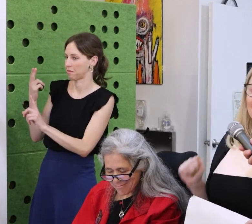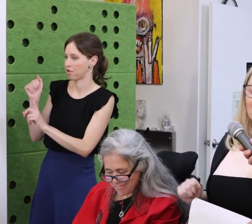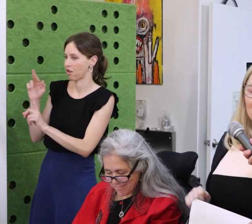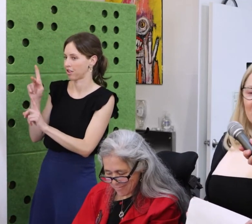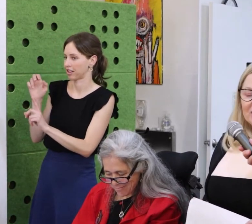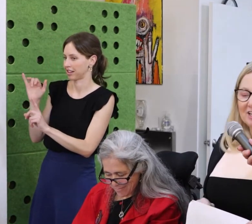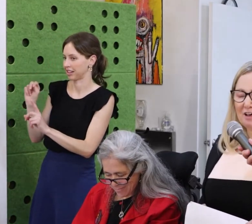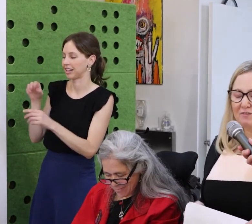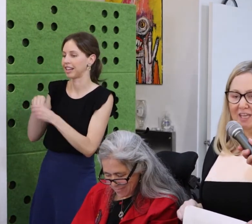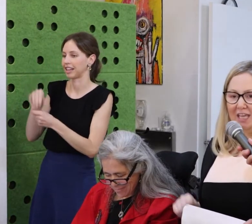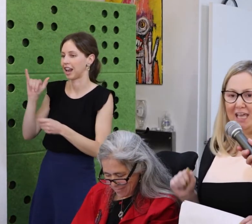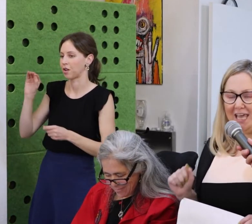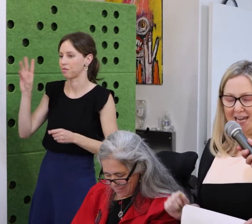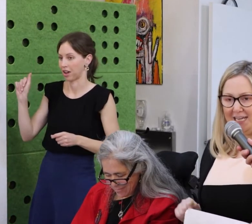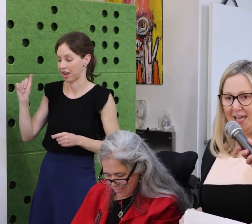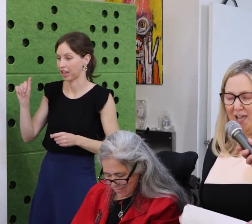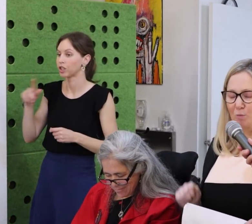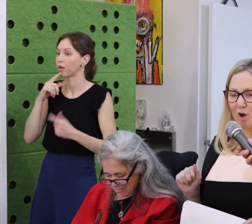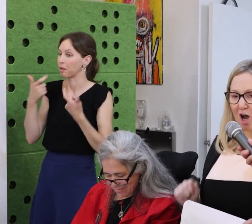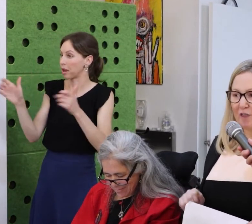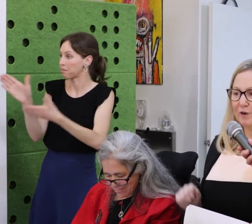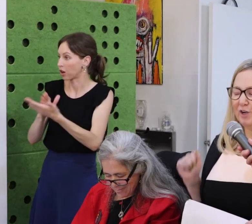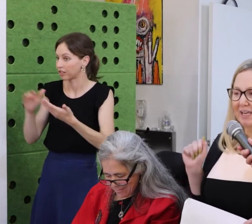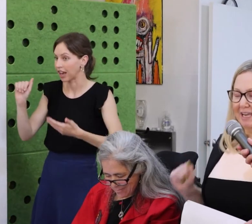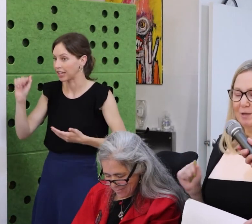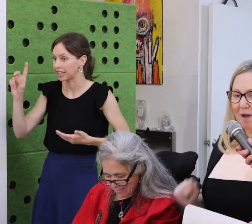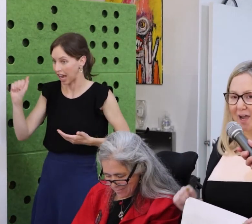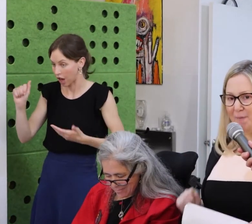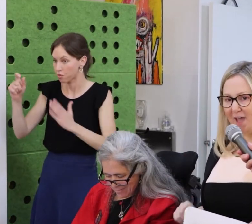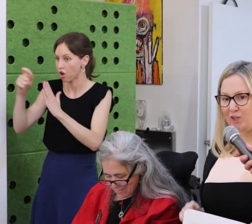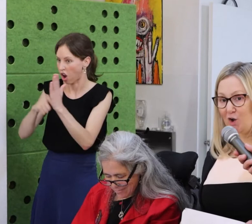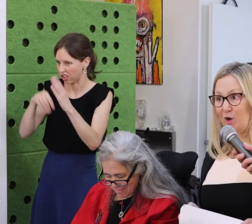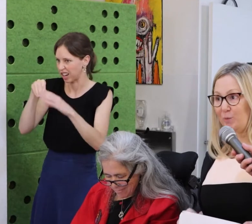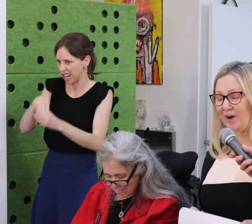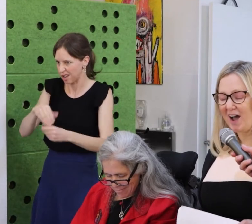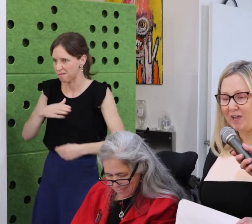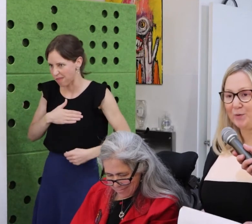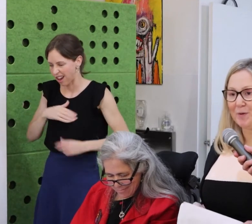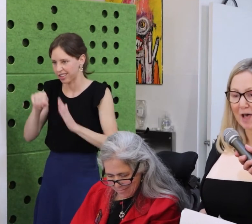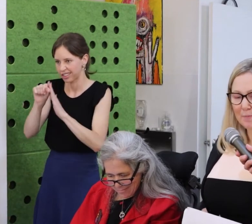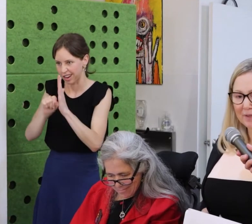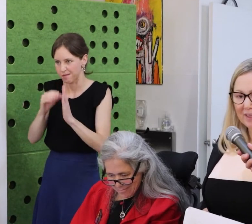or even navigate my way through my own neighborhood.